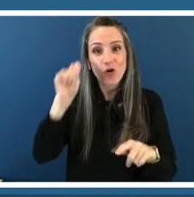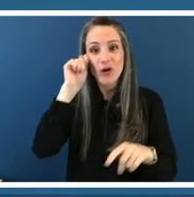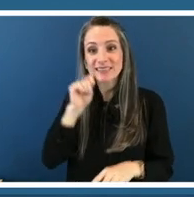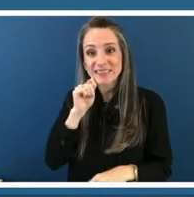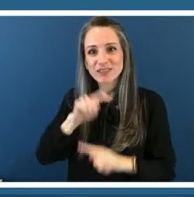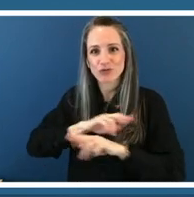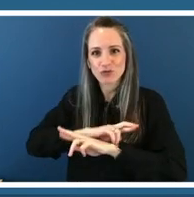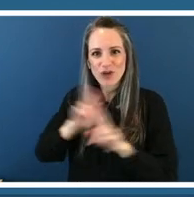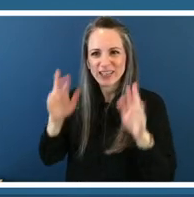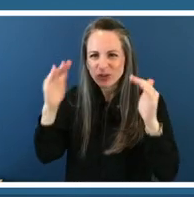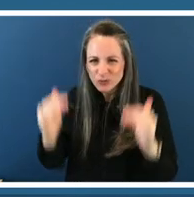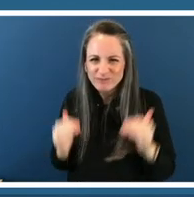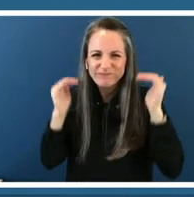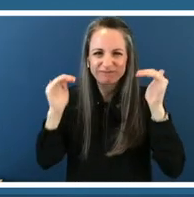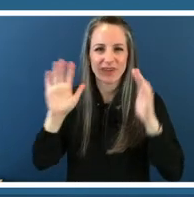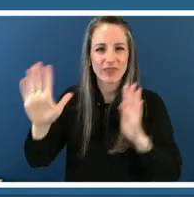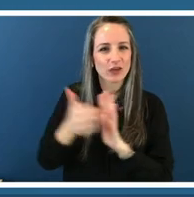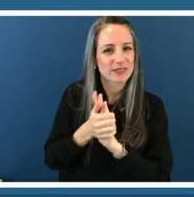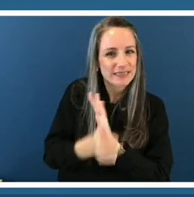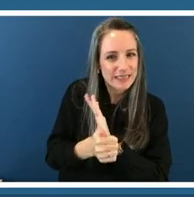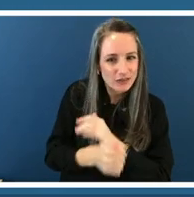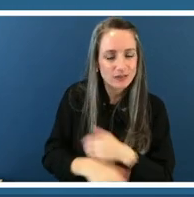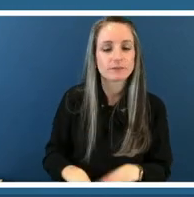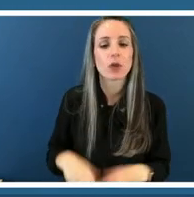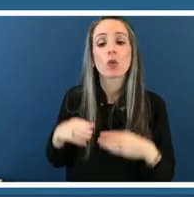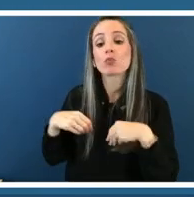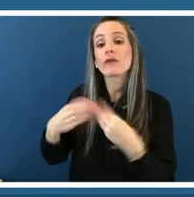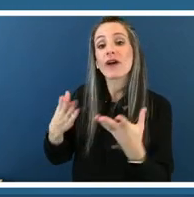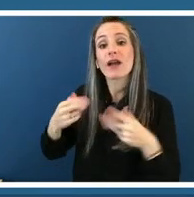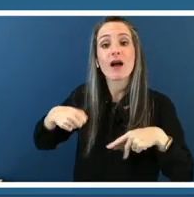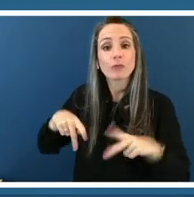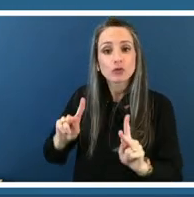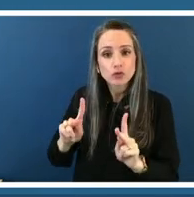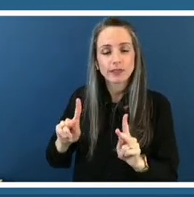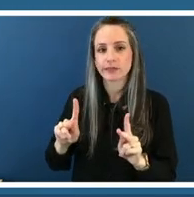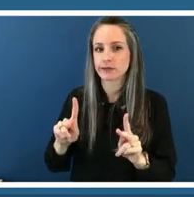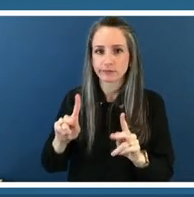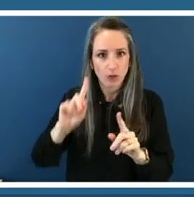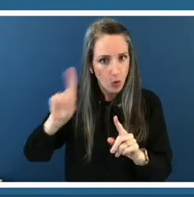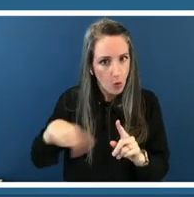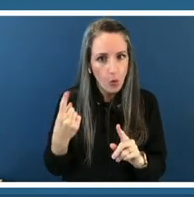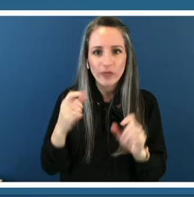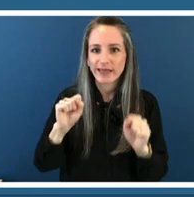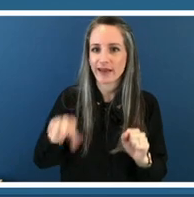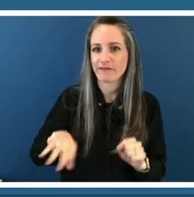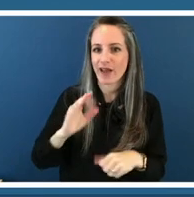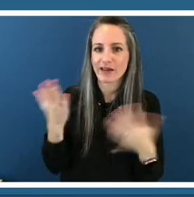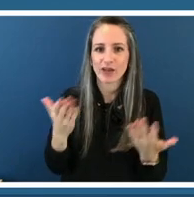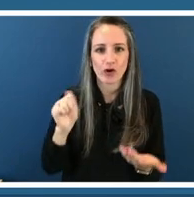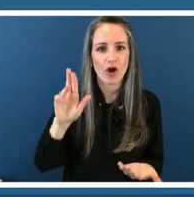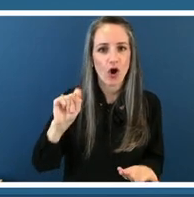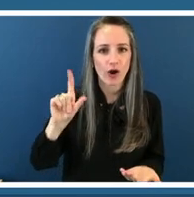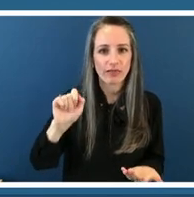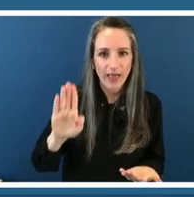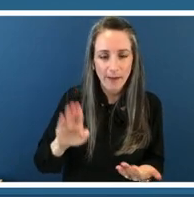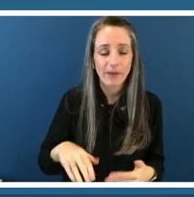we provide them with opportunities that are exclusive to art lab we have so much